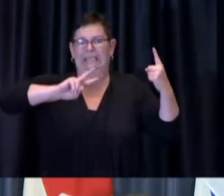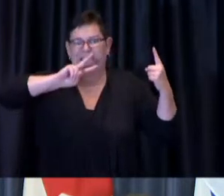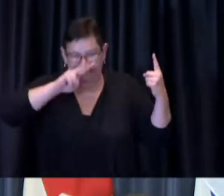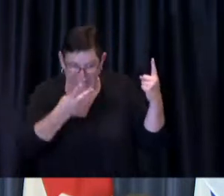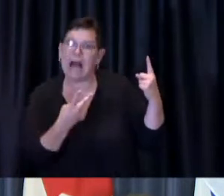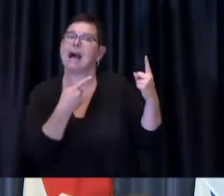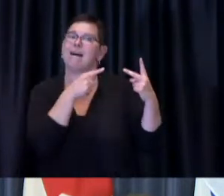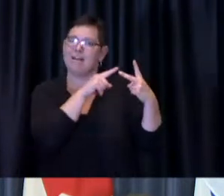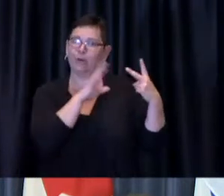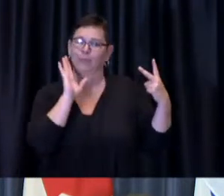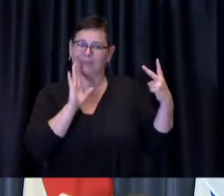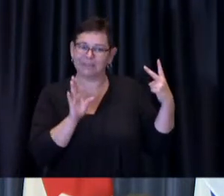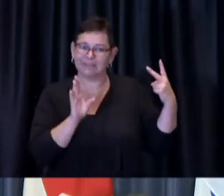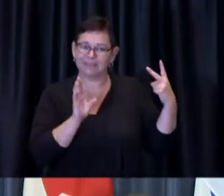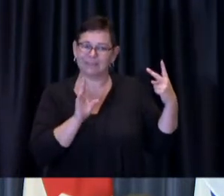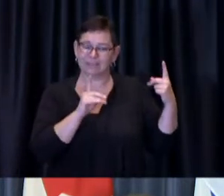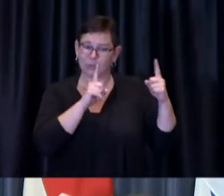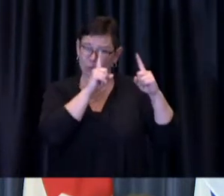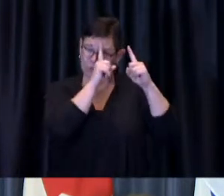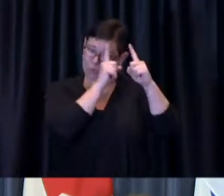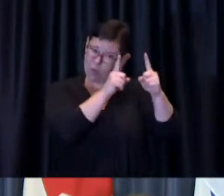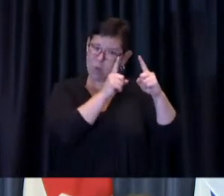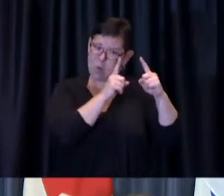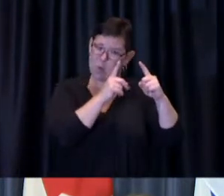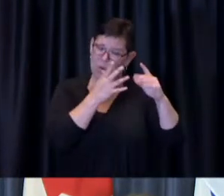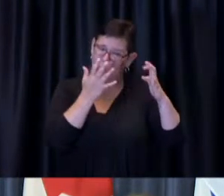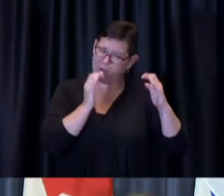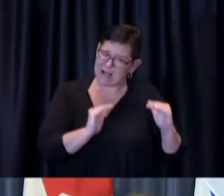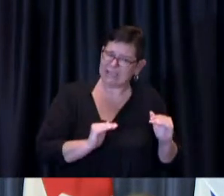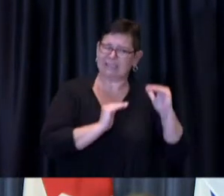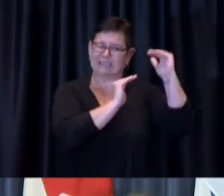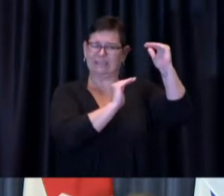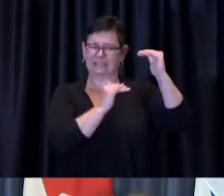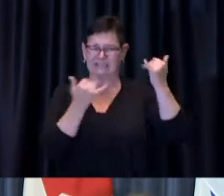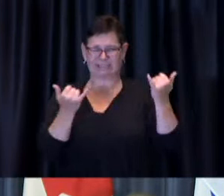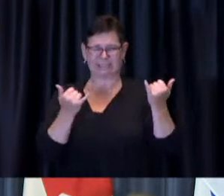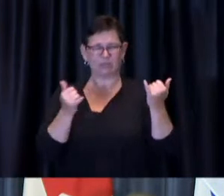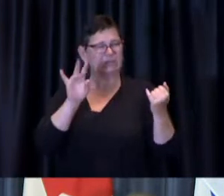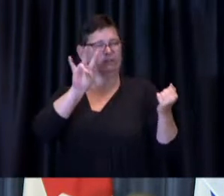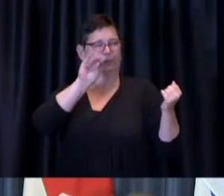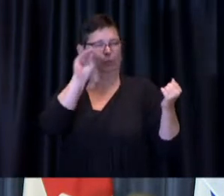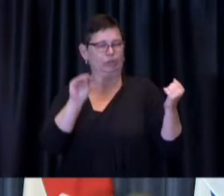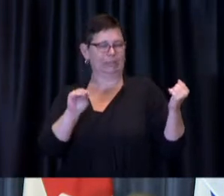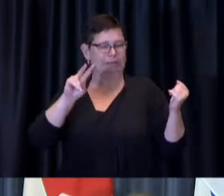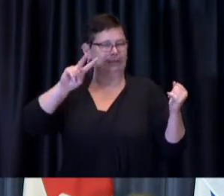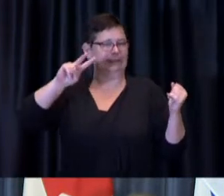the target level you know now sitting at about 70 percent or just under so we know that we've